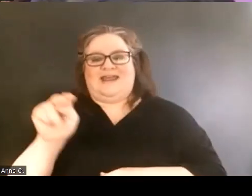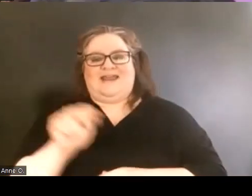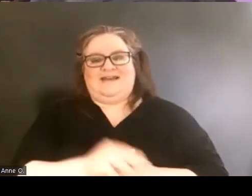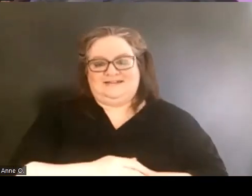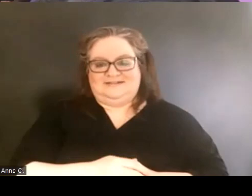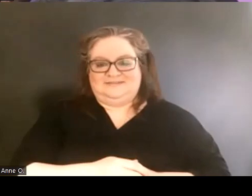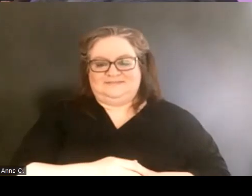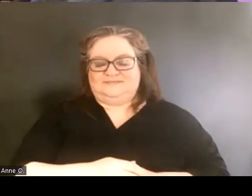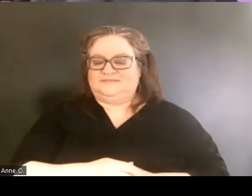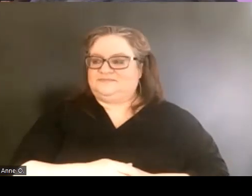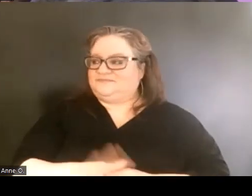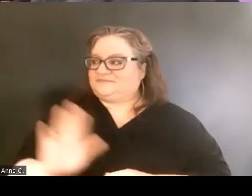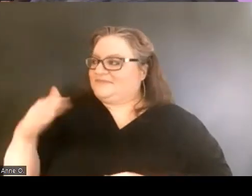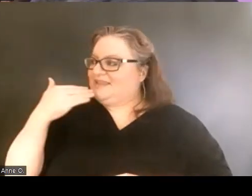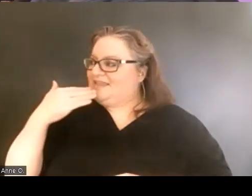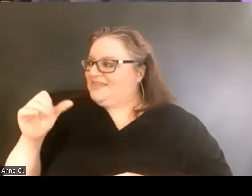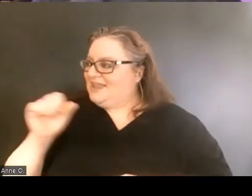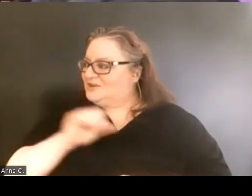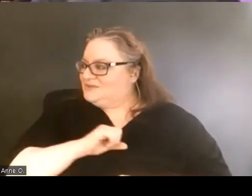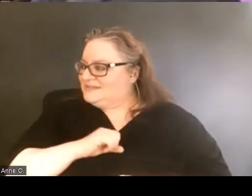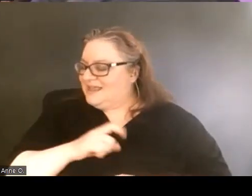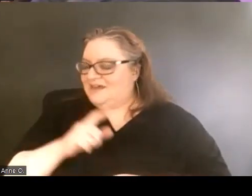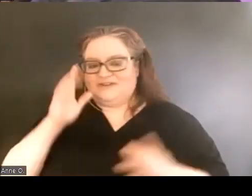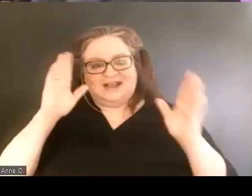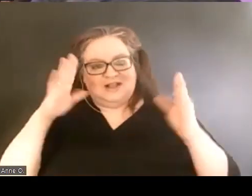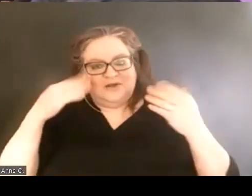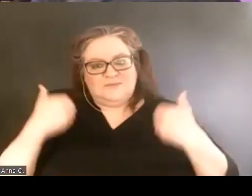Thanks Stephanie. Good evening everyone. My name is Dan Darkow,